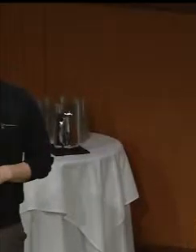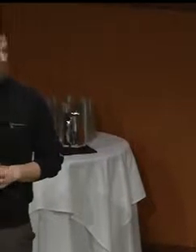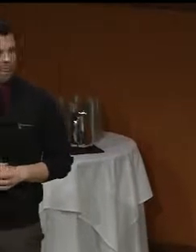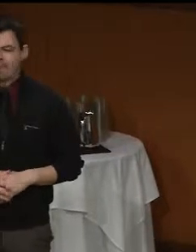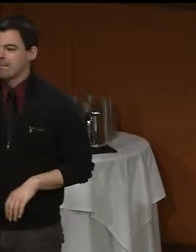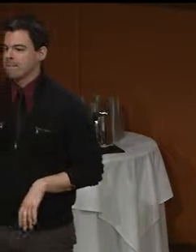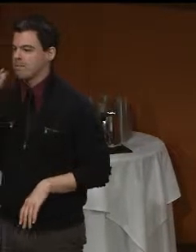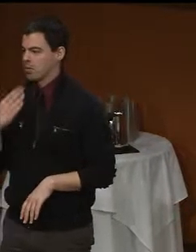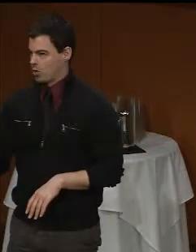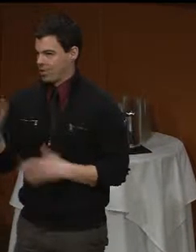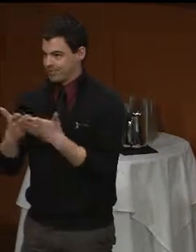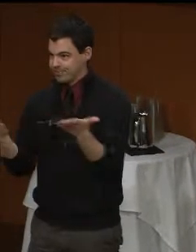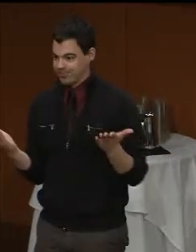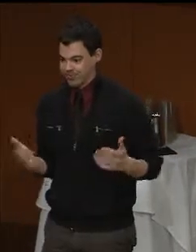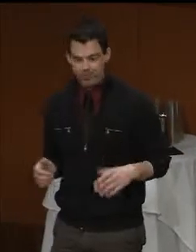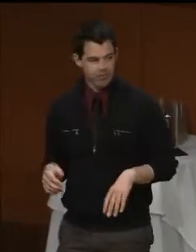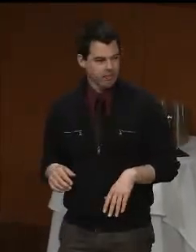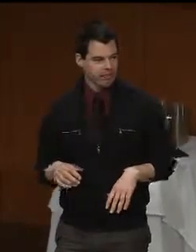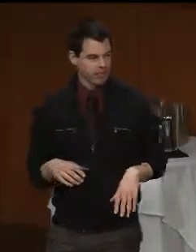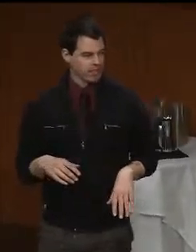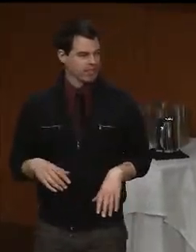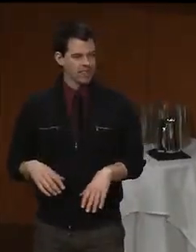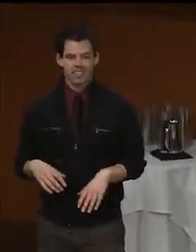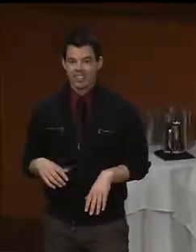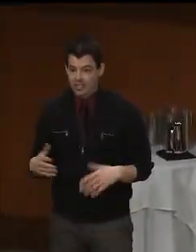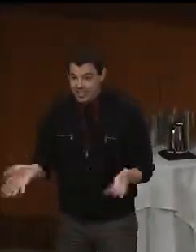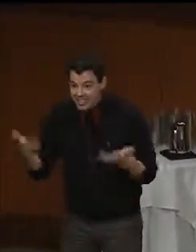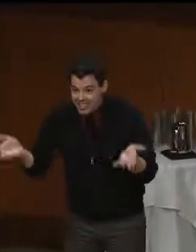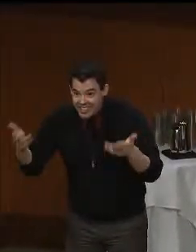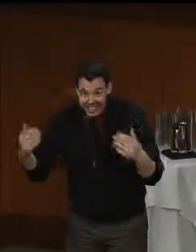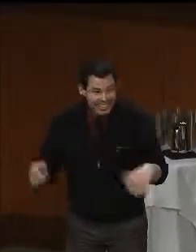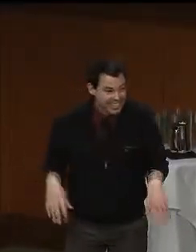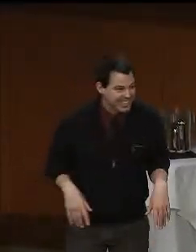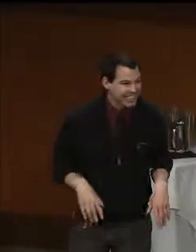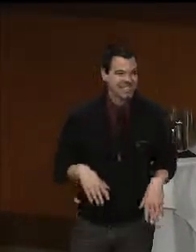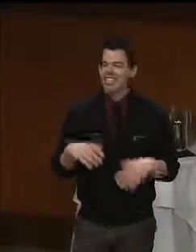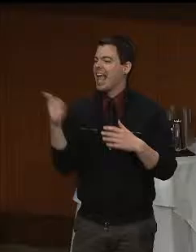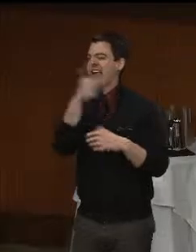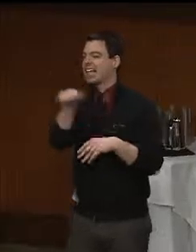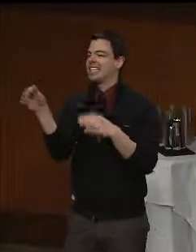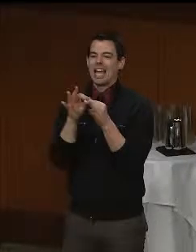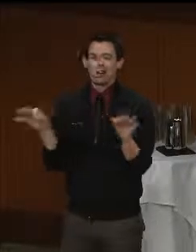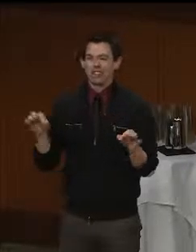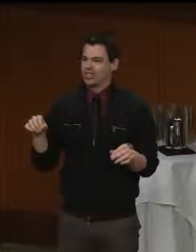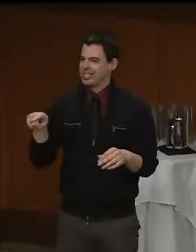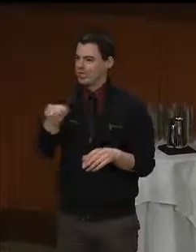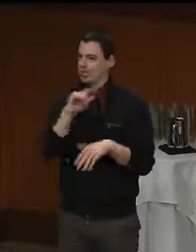Good morning everyone. Good morning. In whatever language is comfortable to you, good morning.